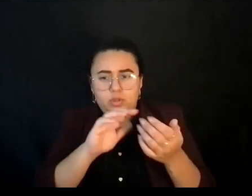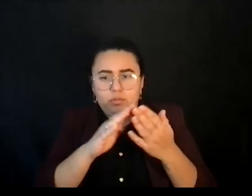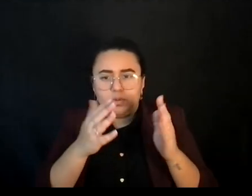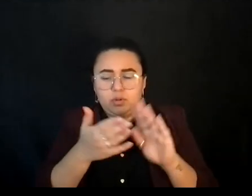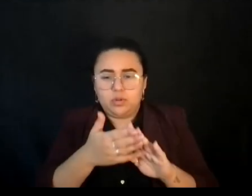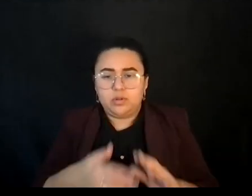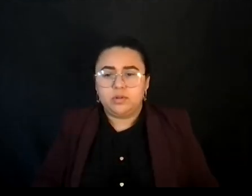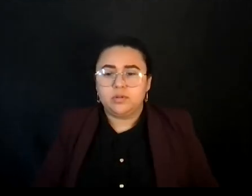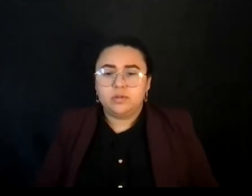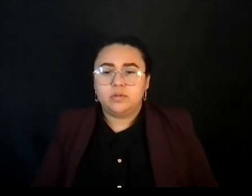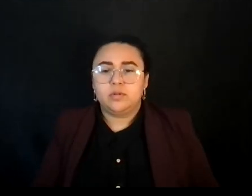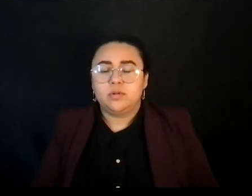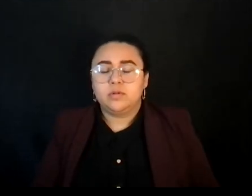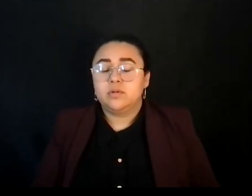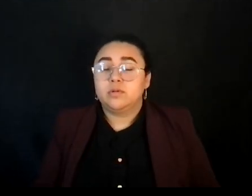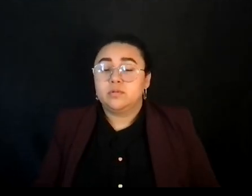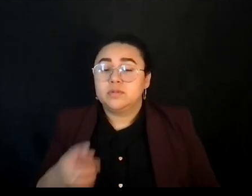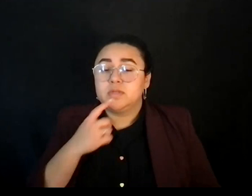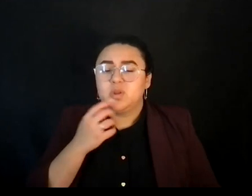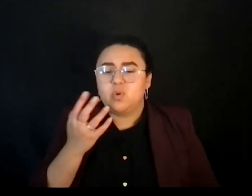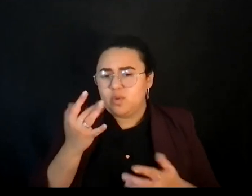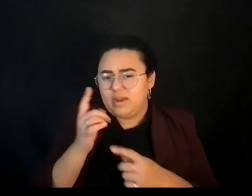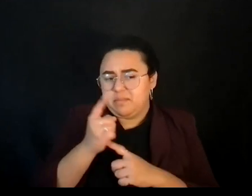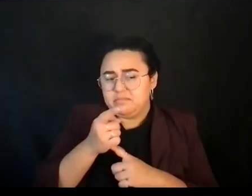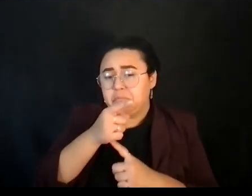we said, wait a minute, there's this water issue.